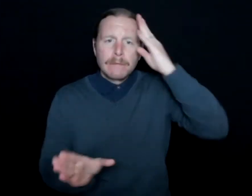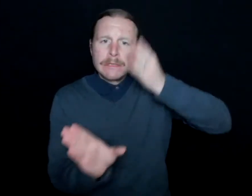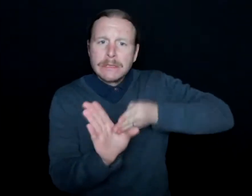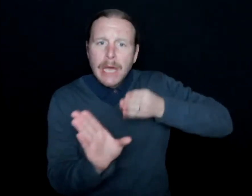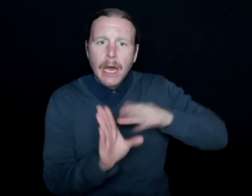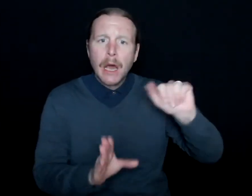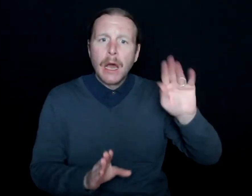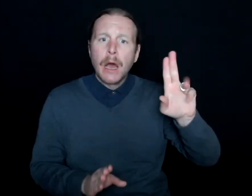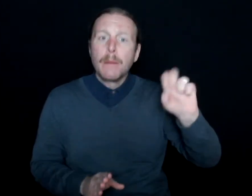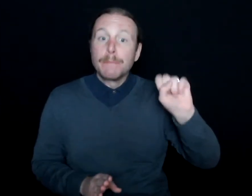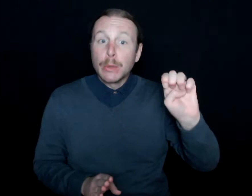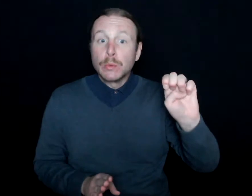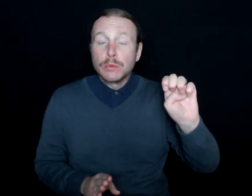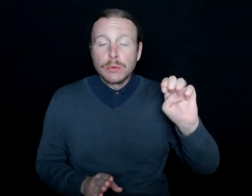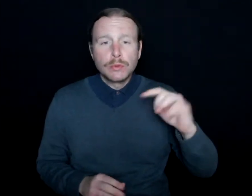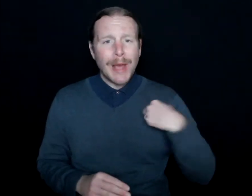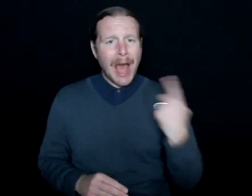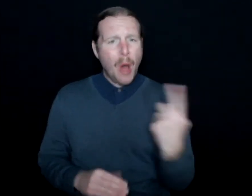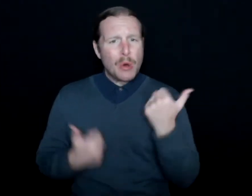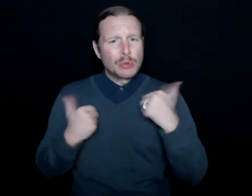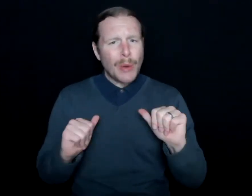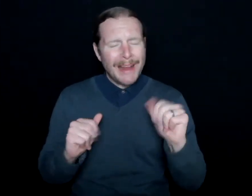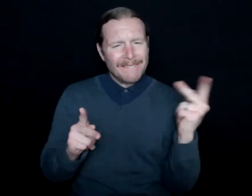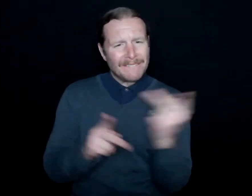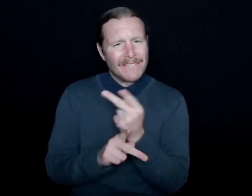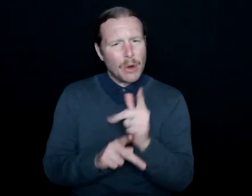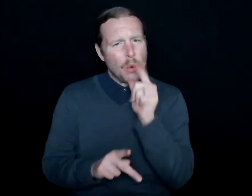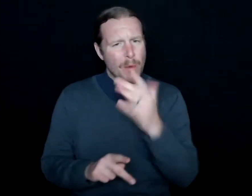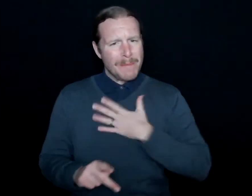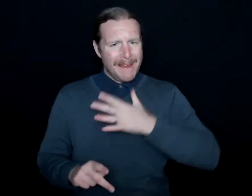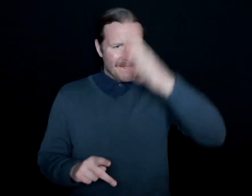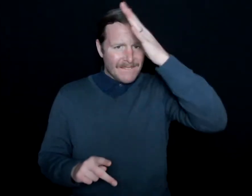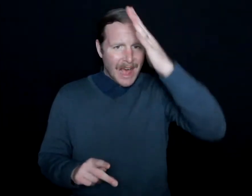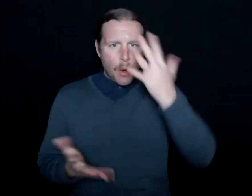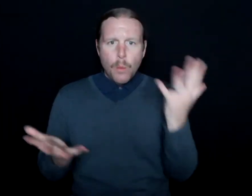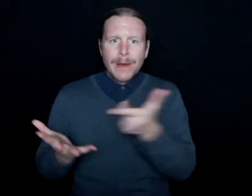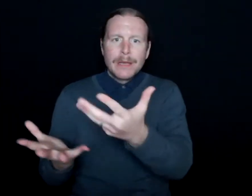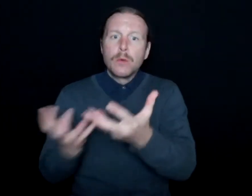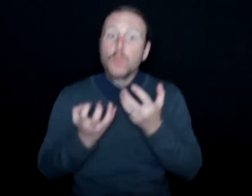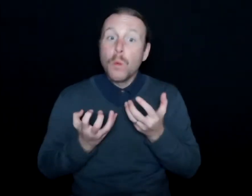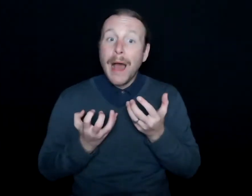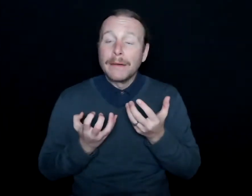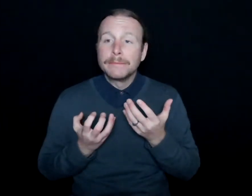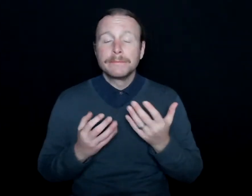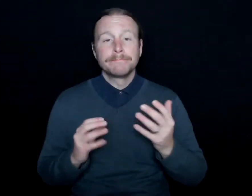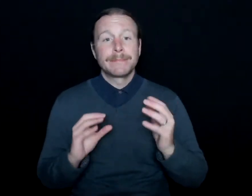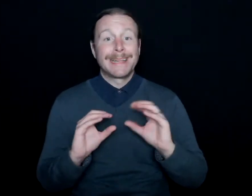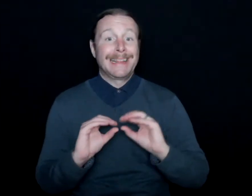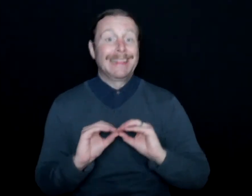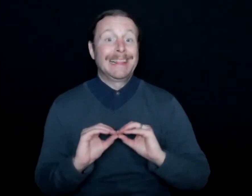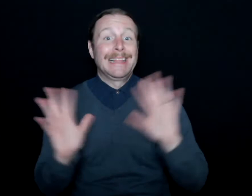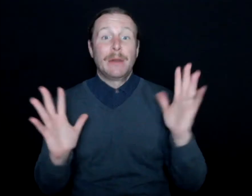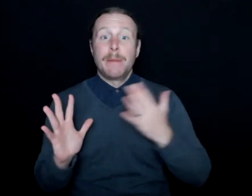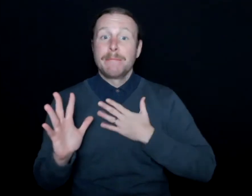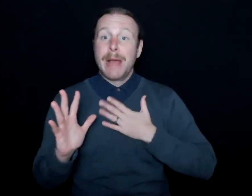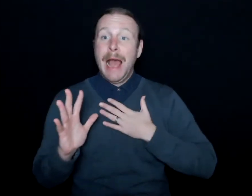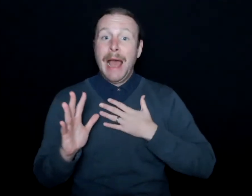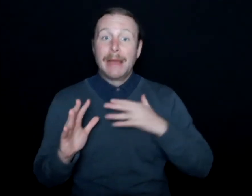and so I was always trying to figure out what my dad wanted. And clearly, my acquisition of American Sign Language